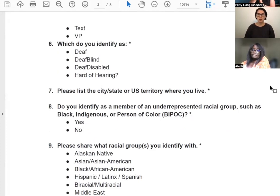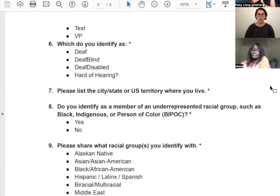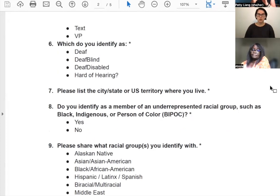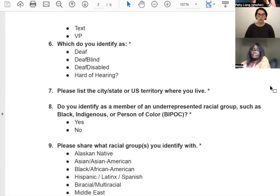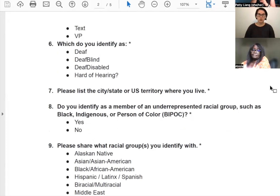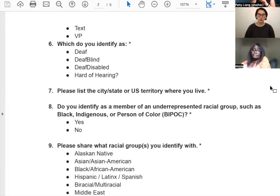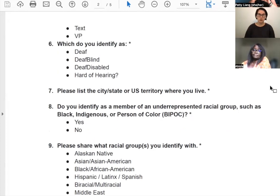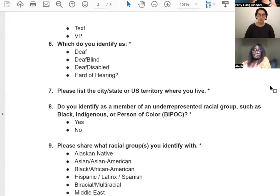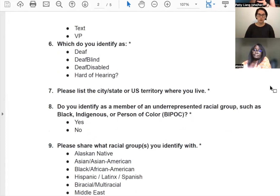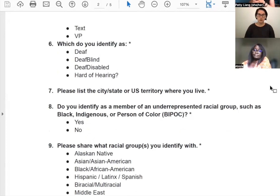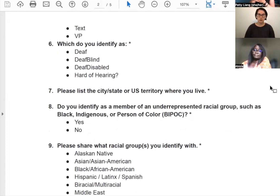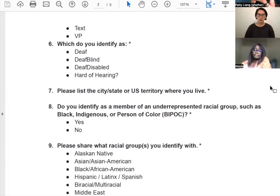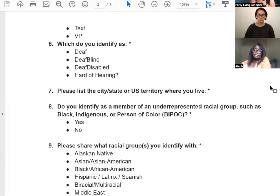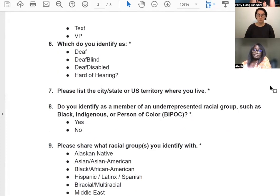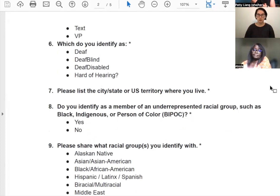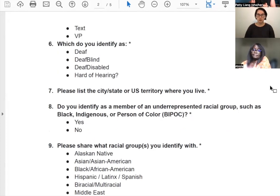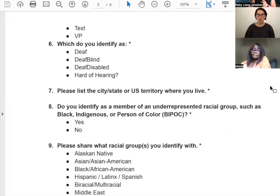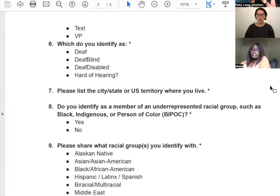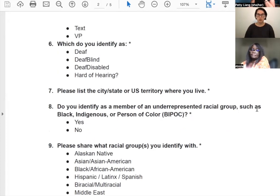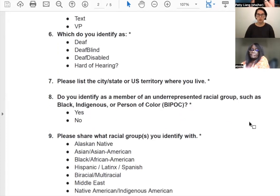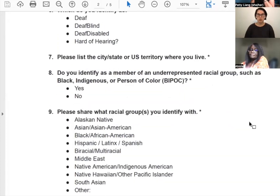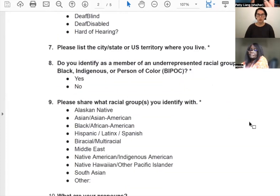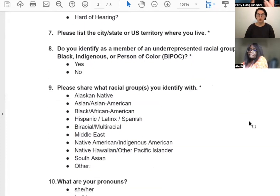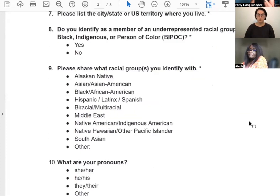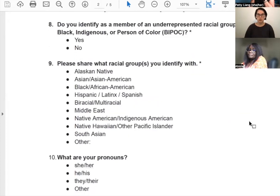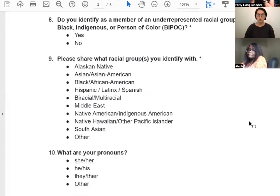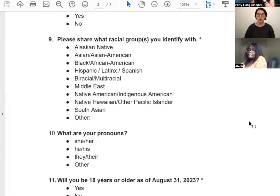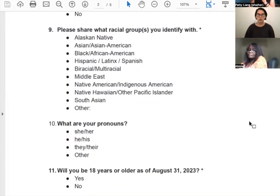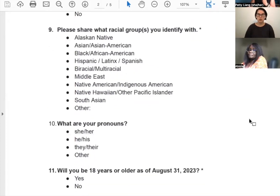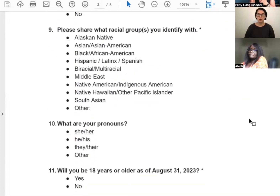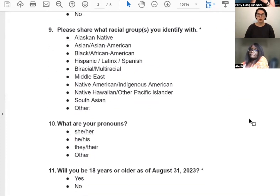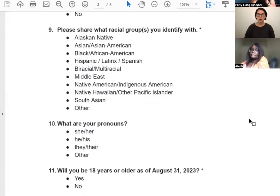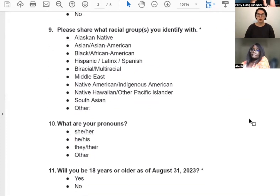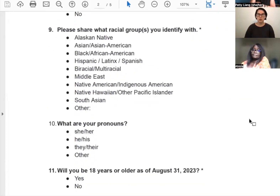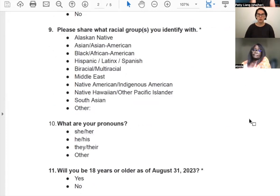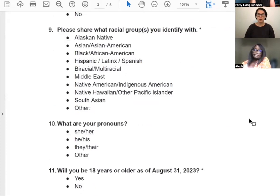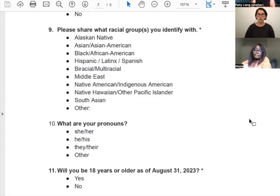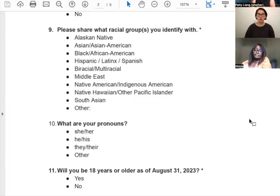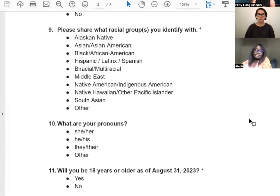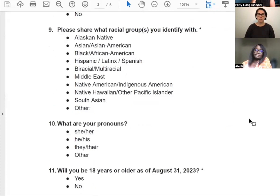Do you identify as black or indigenous or person of color, and if so, which racial group you